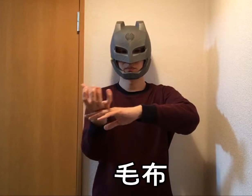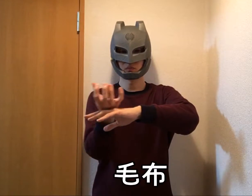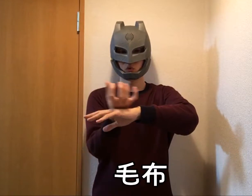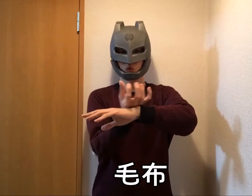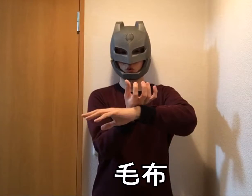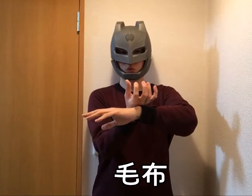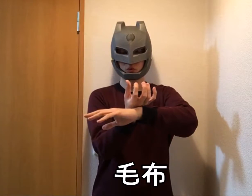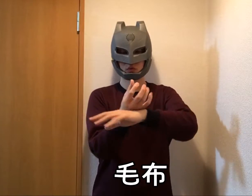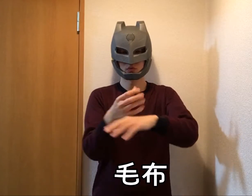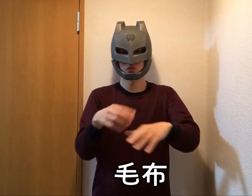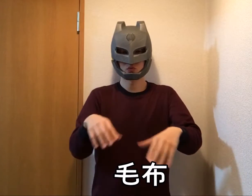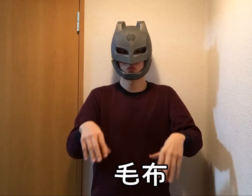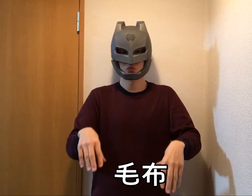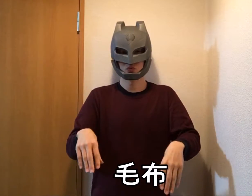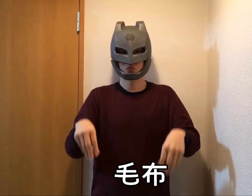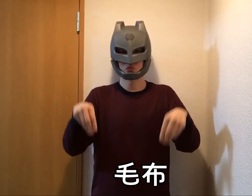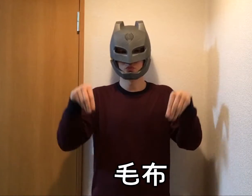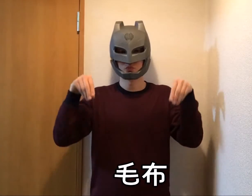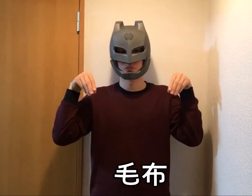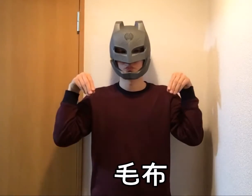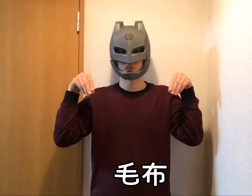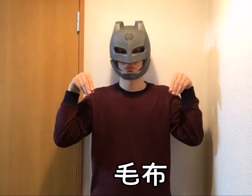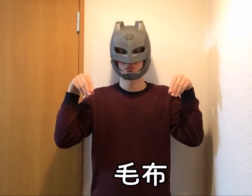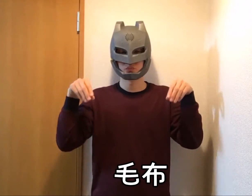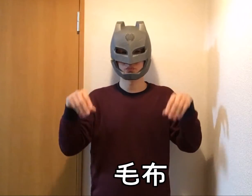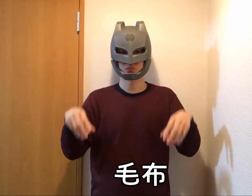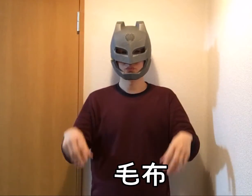Blanket